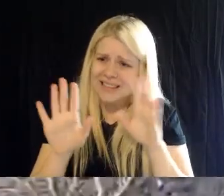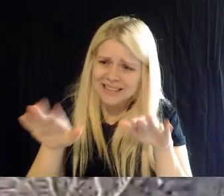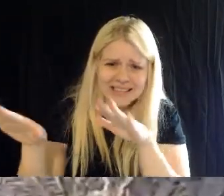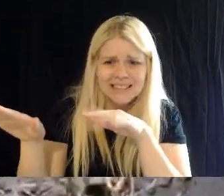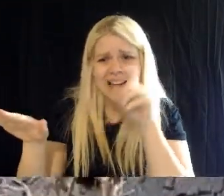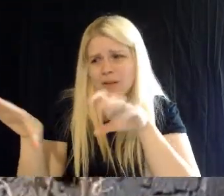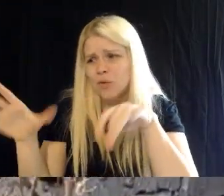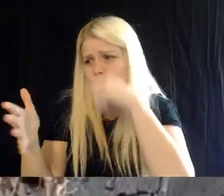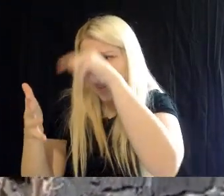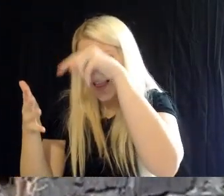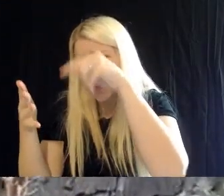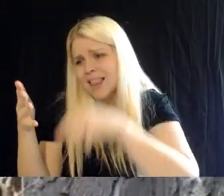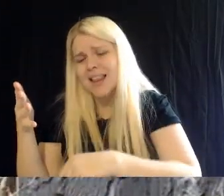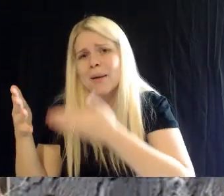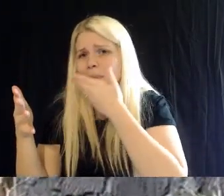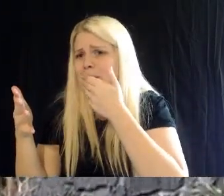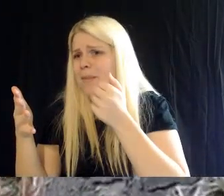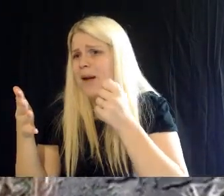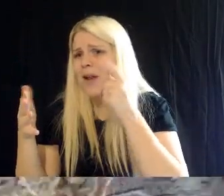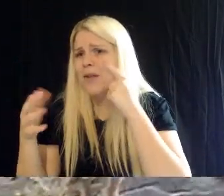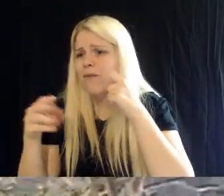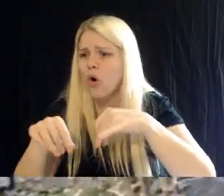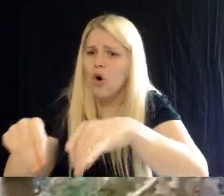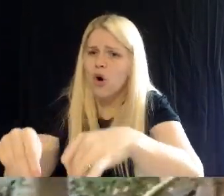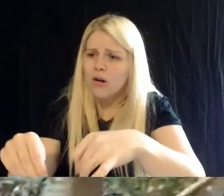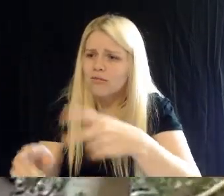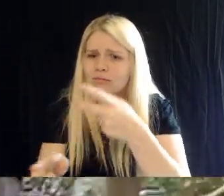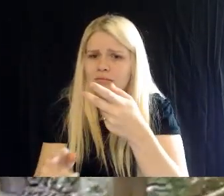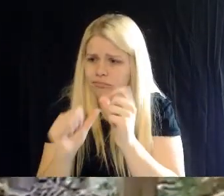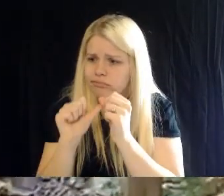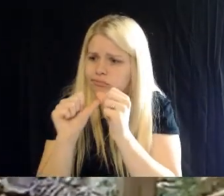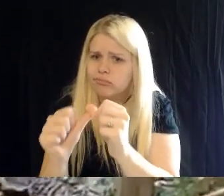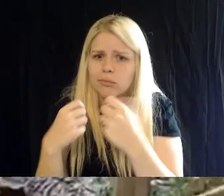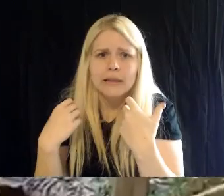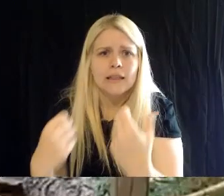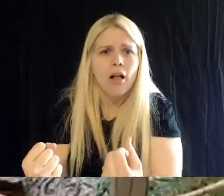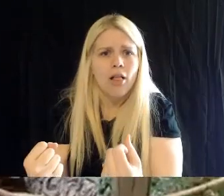for fertilization. Here in the United States, there they're working on some